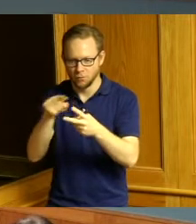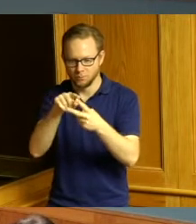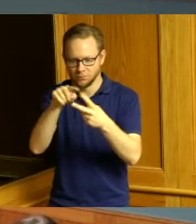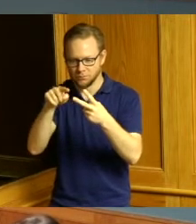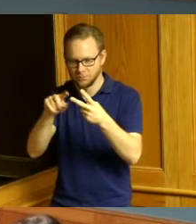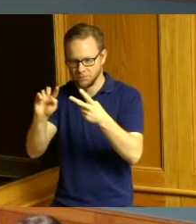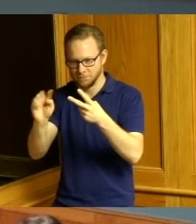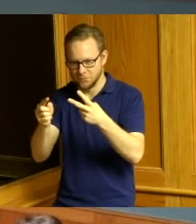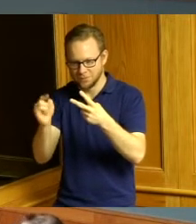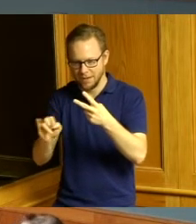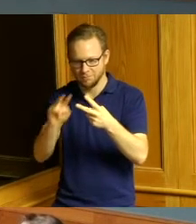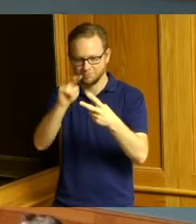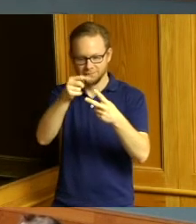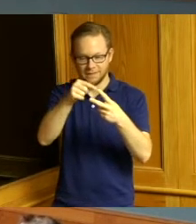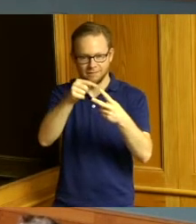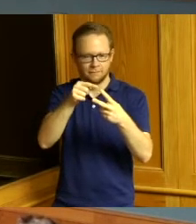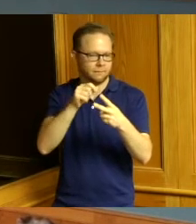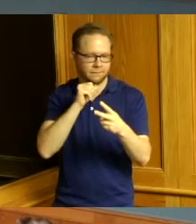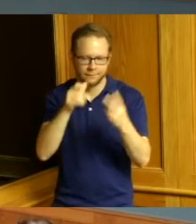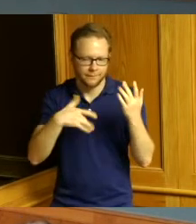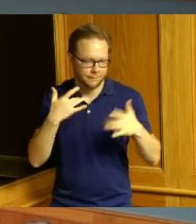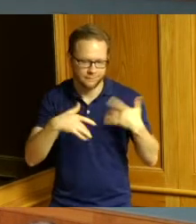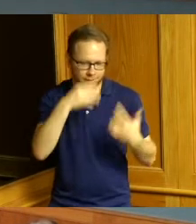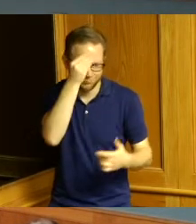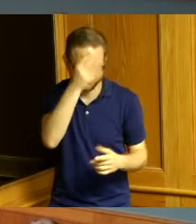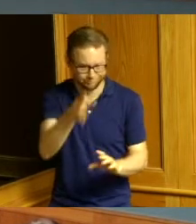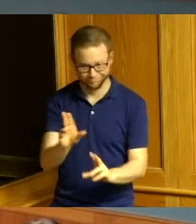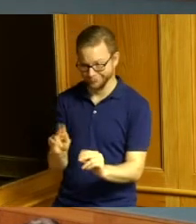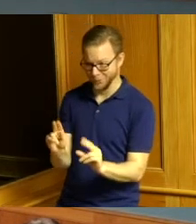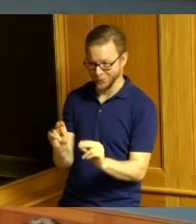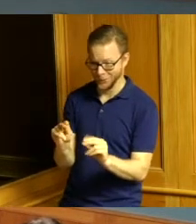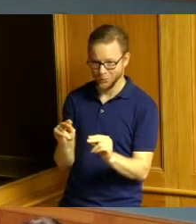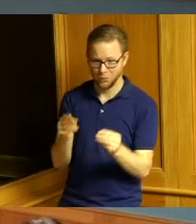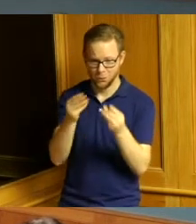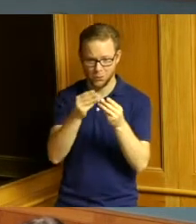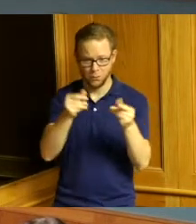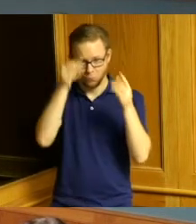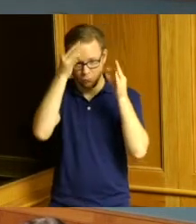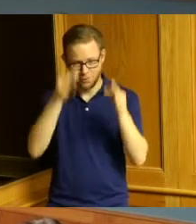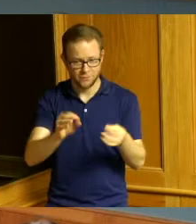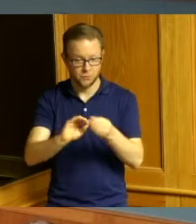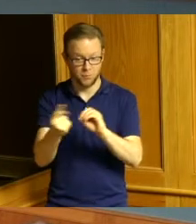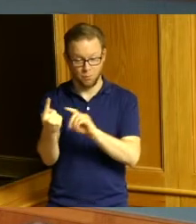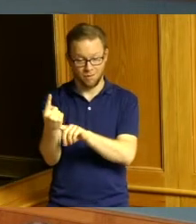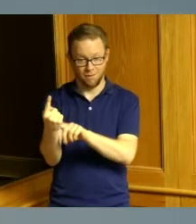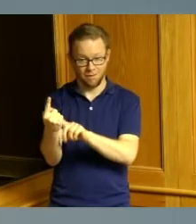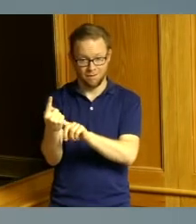next by leave not nearly as exciting but no resolution or by leave number one as a resolution